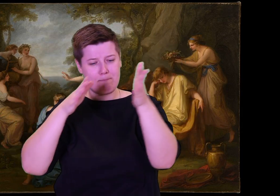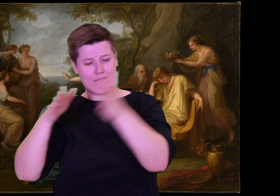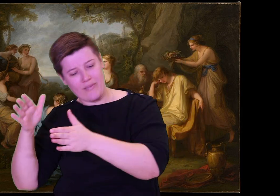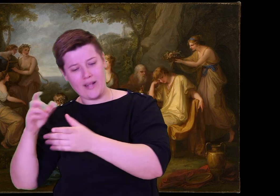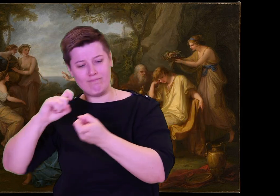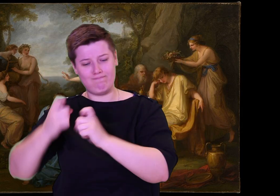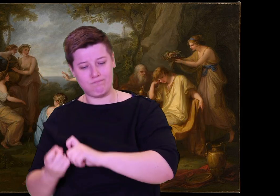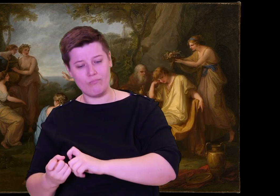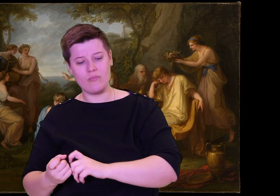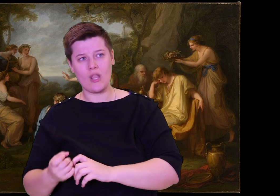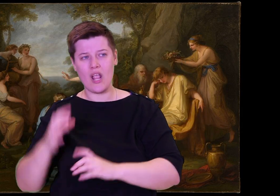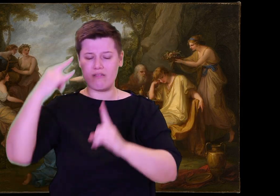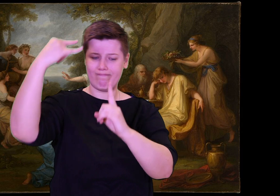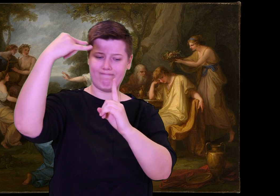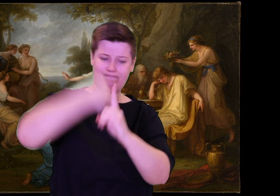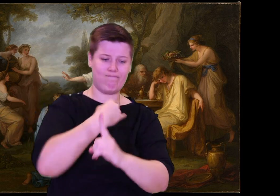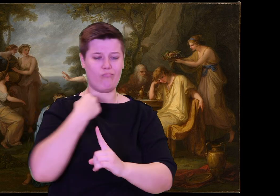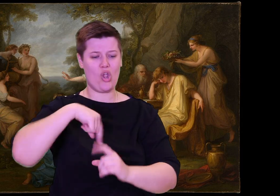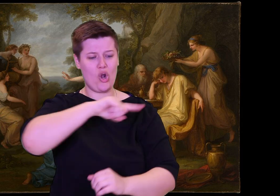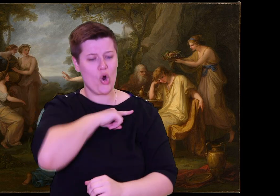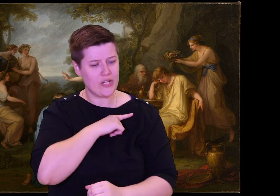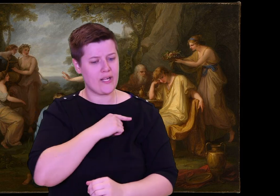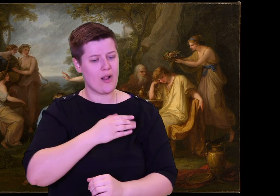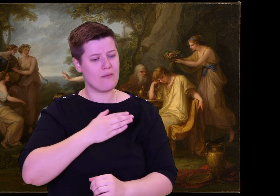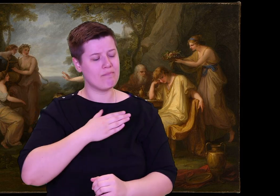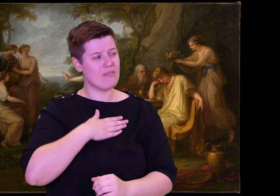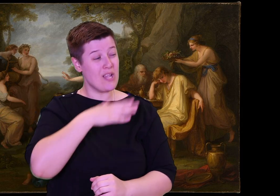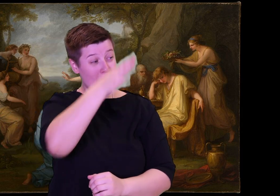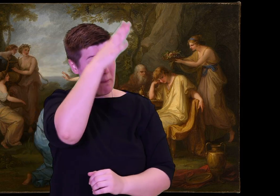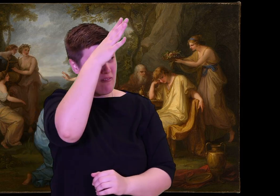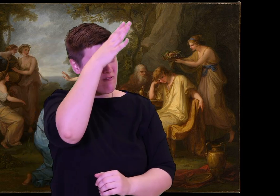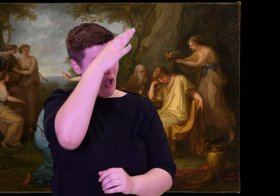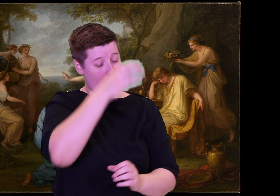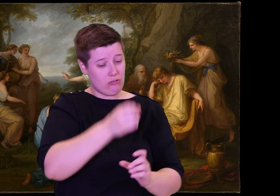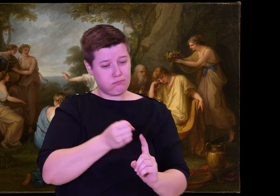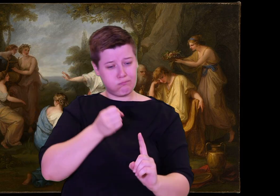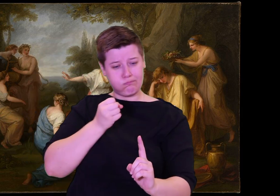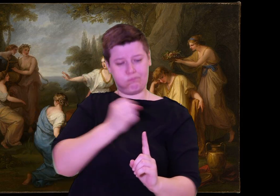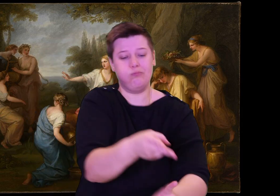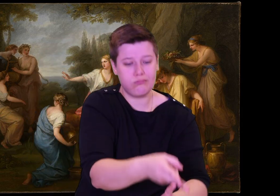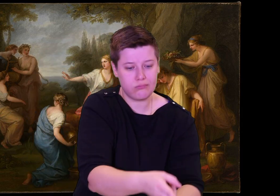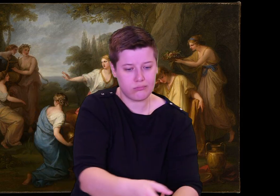once a time when this house here was doing well, our future bright, when he was